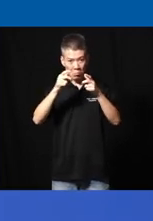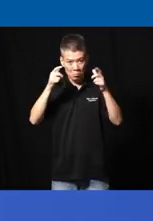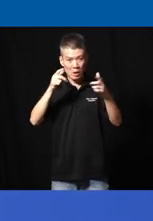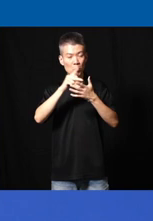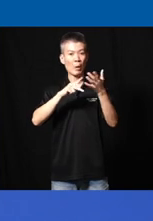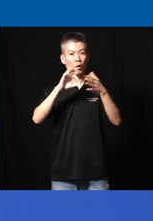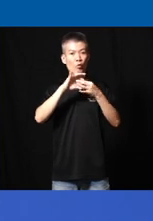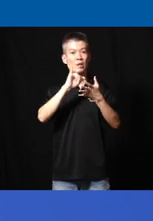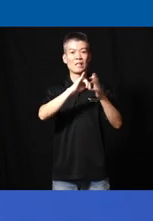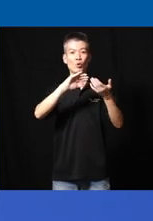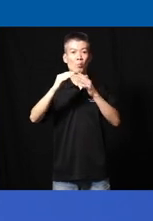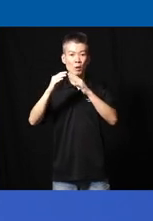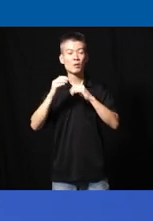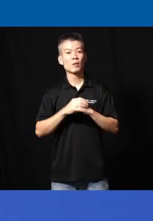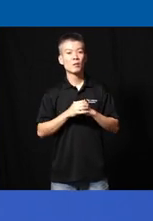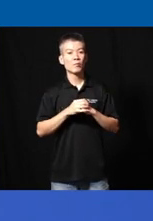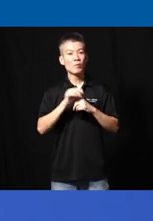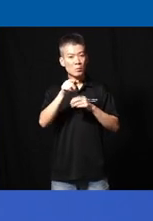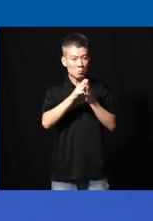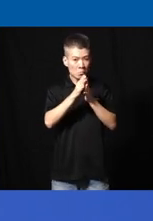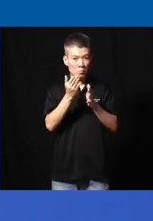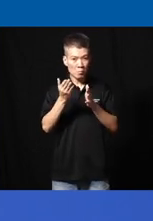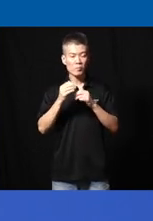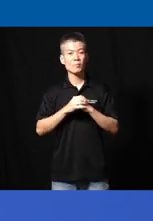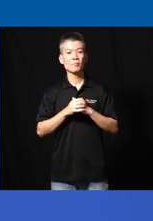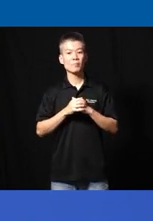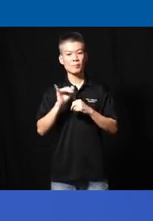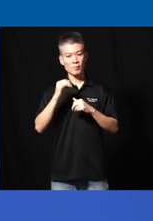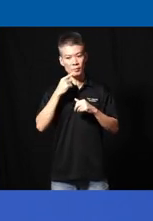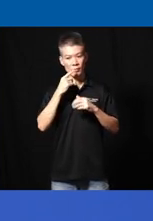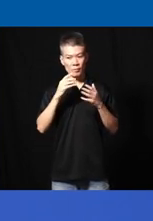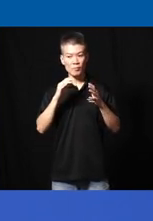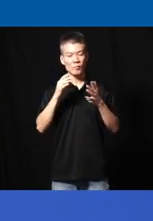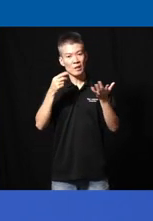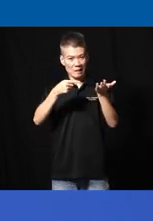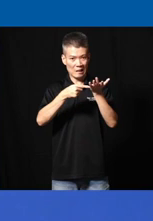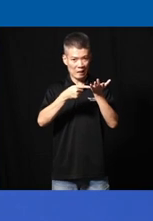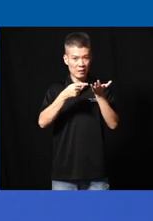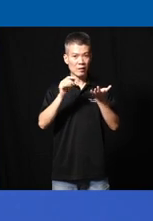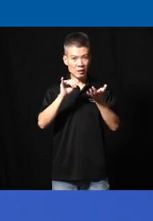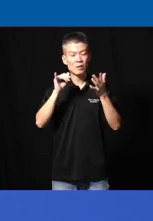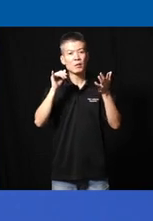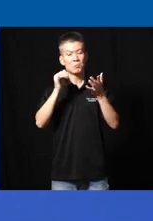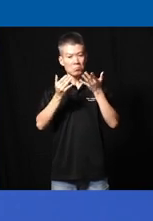part of the community and uh the interesting thing is I like I always say technology is perhaps not